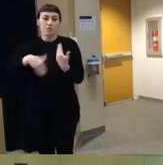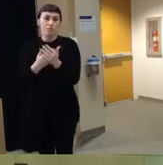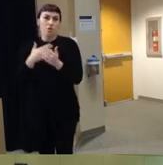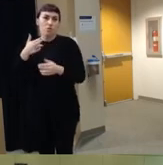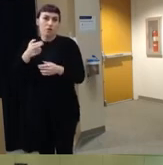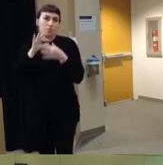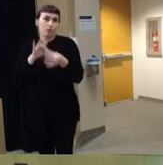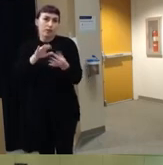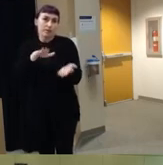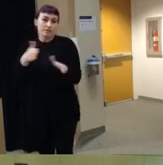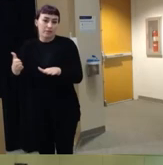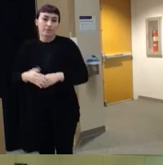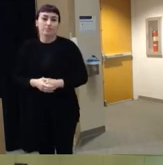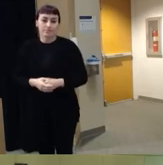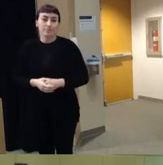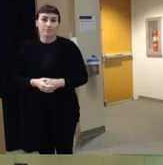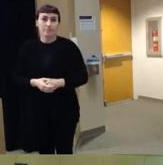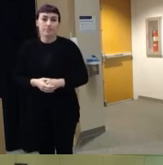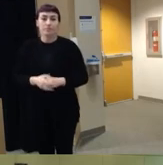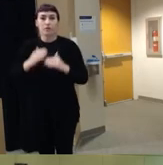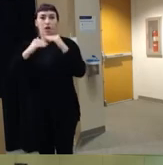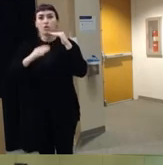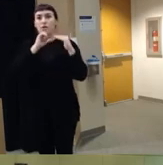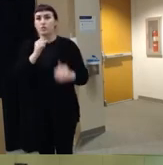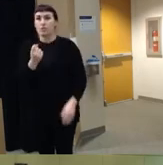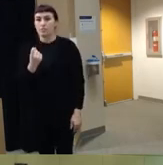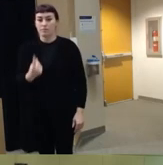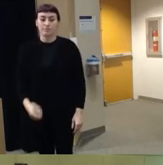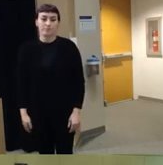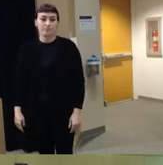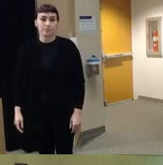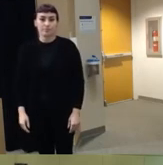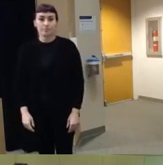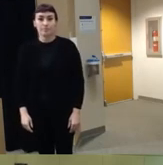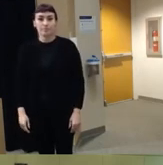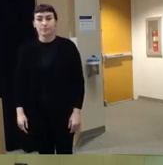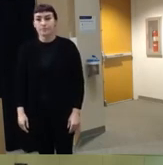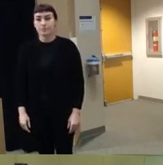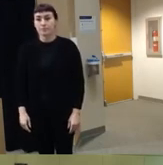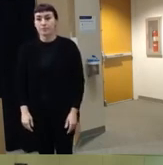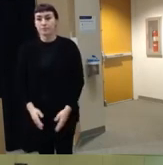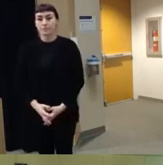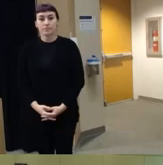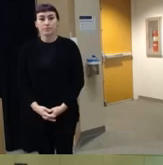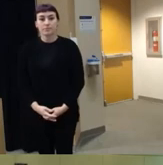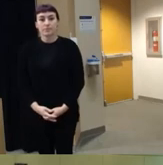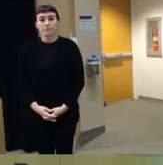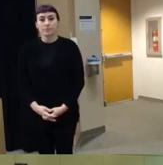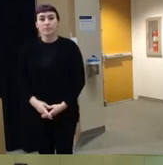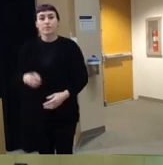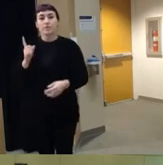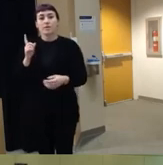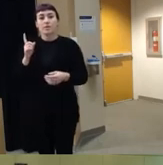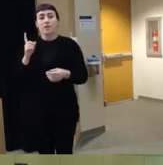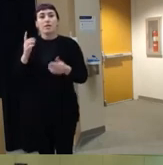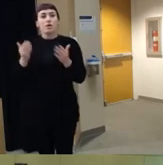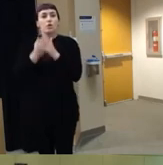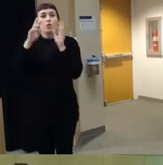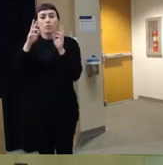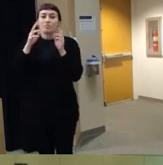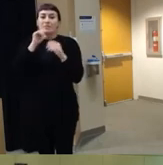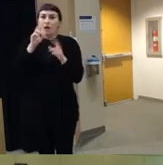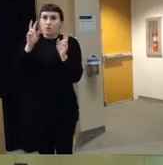the age of 12 under the age of 11 sorry so in this isn't really a new topic um in 1987 Garen wiut who